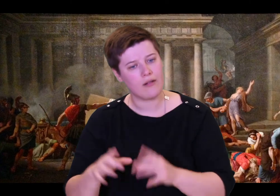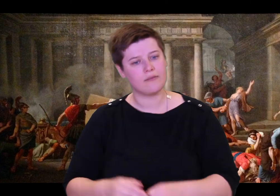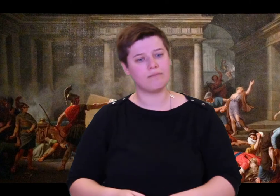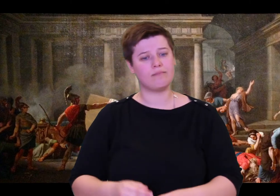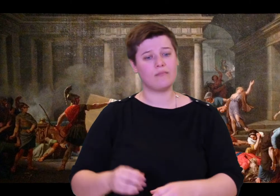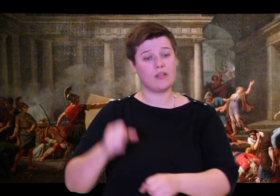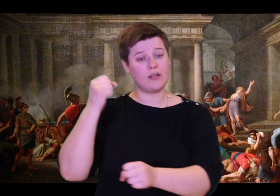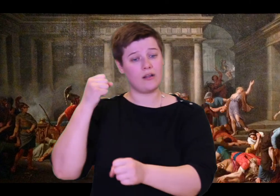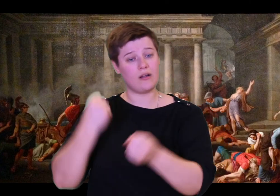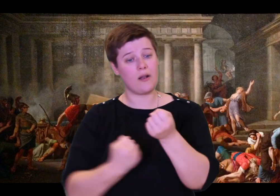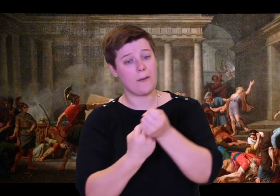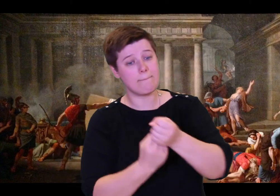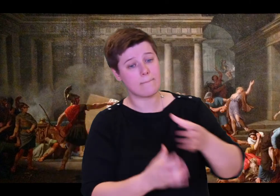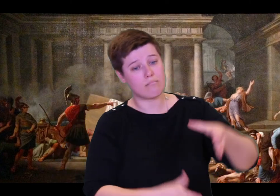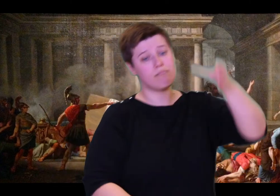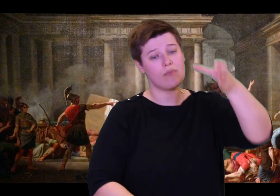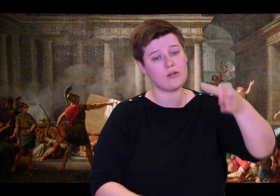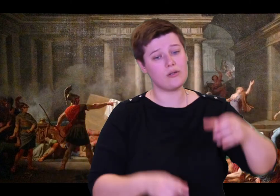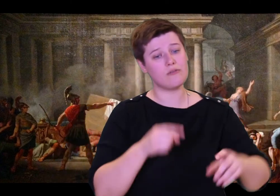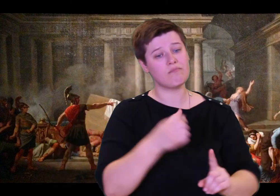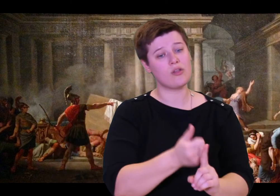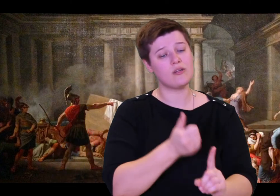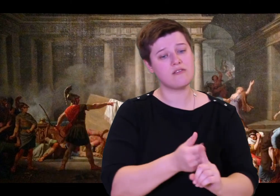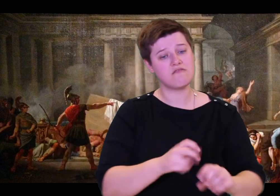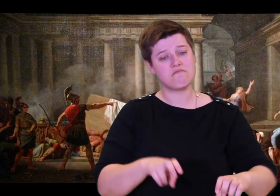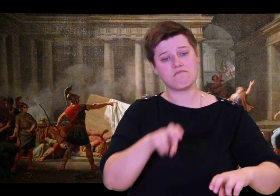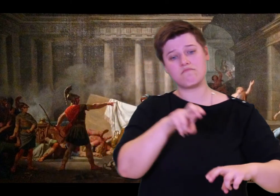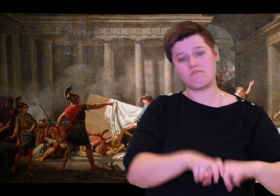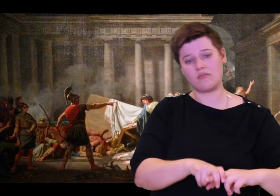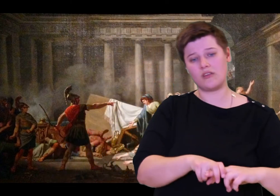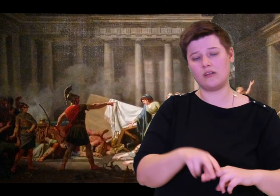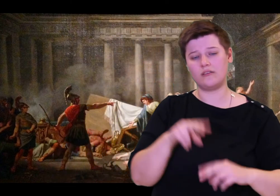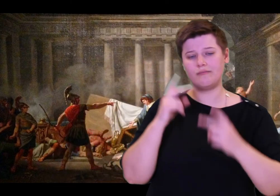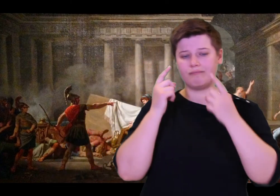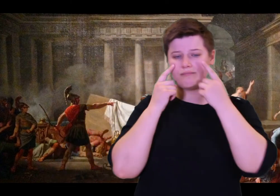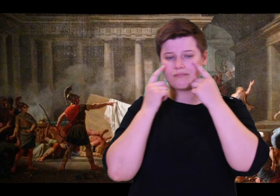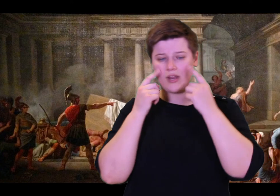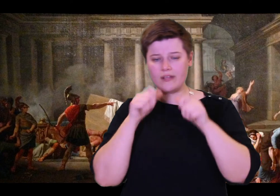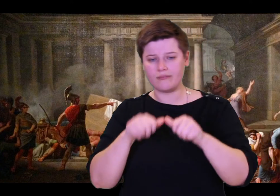So she went downstairs. Her heart could not decide if she should keep her